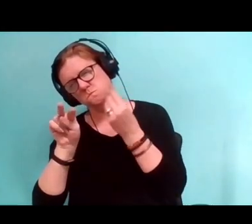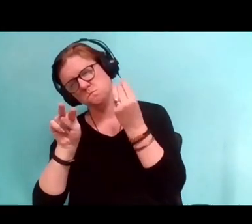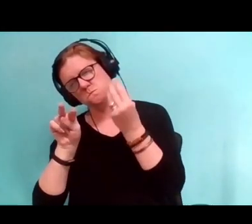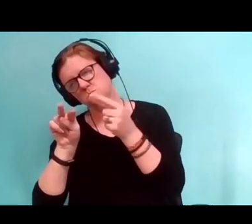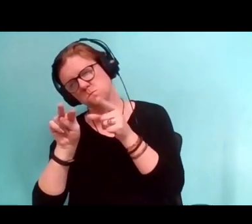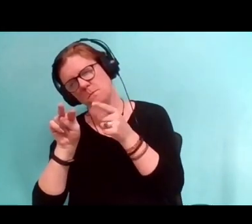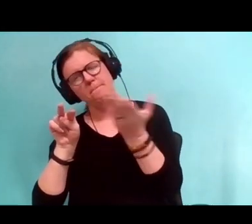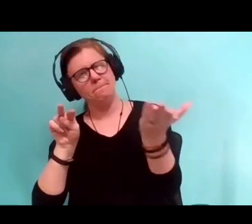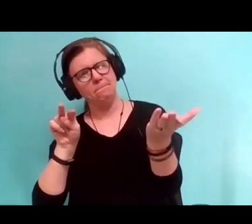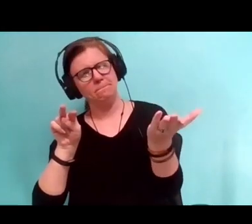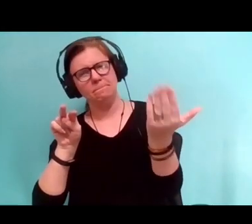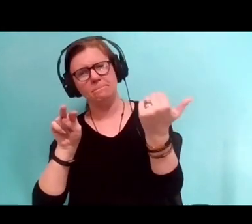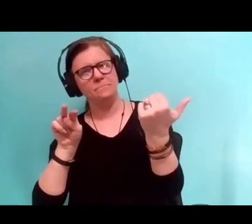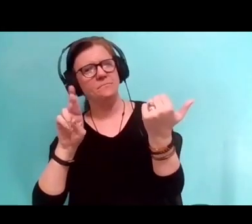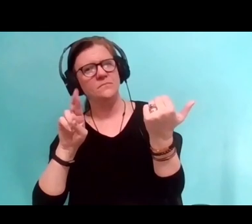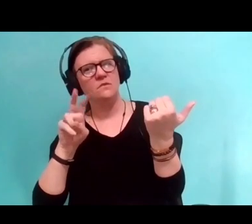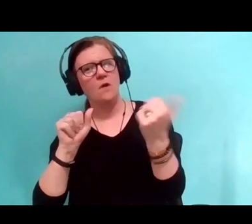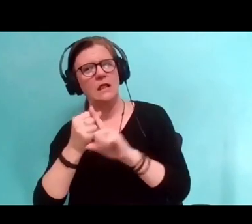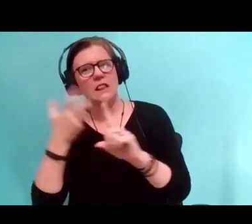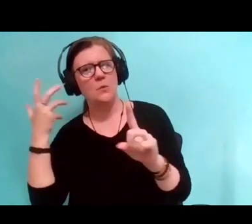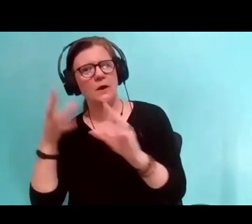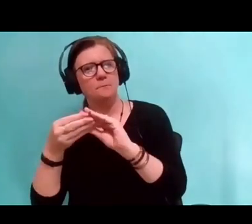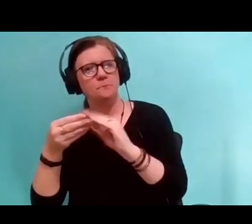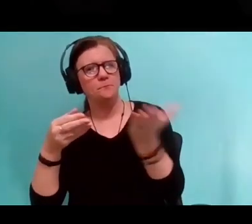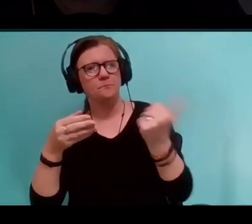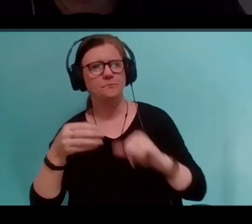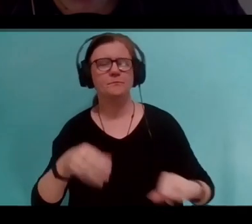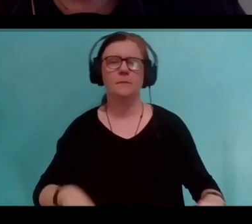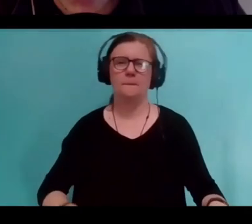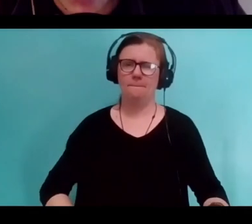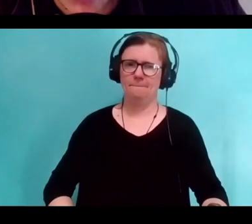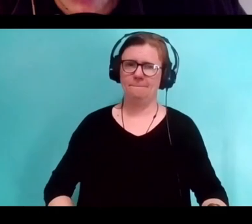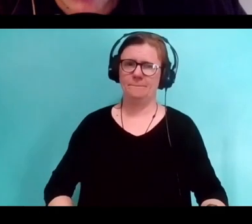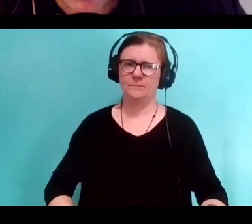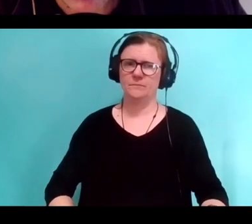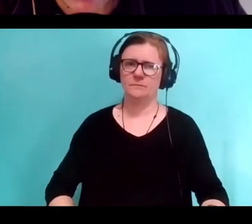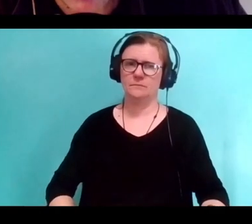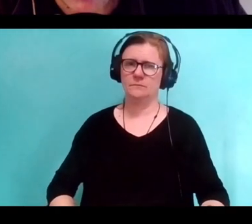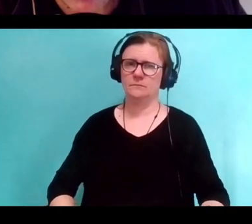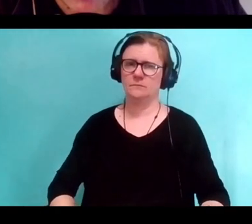So please, please elaborate a little, if you would Riva. Good pieces in the world